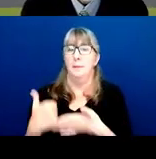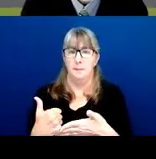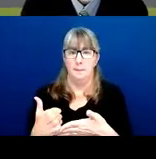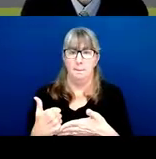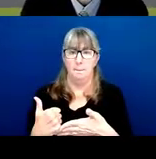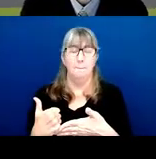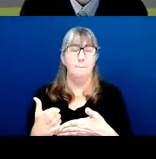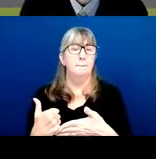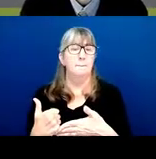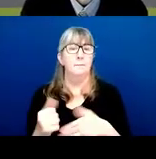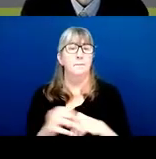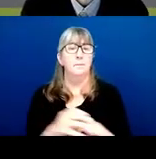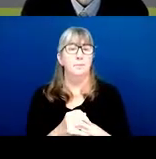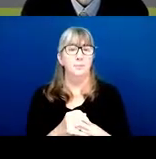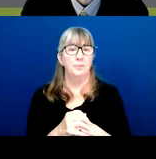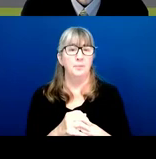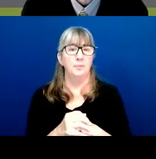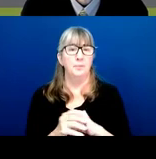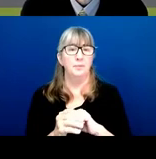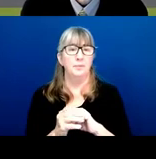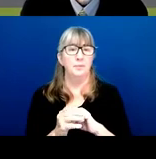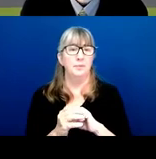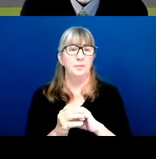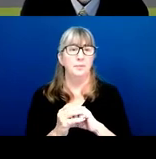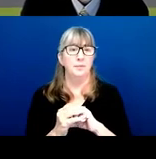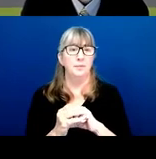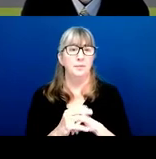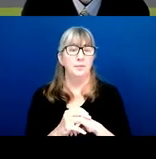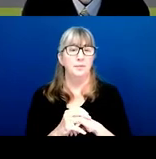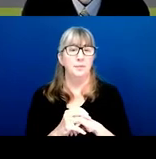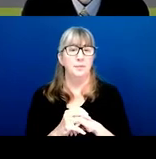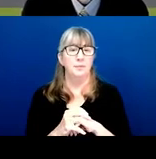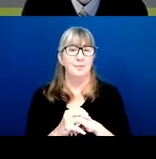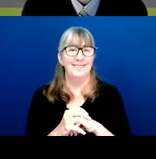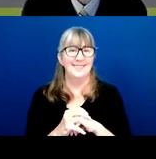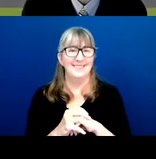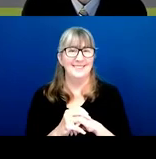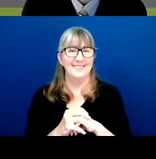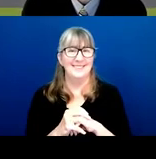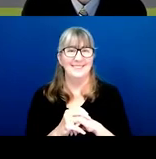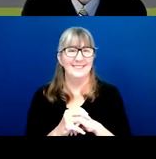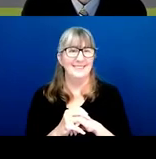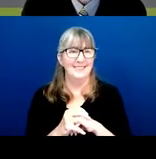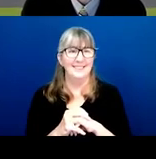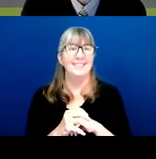Final slide. Back one. Yep, there we go.